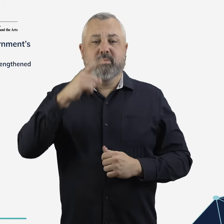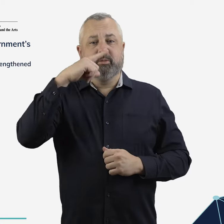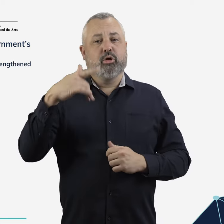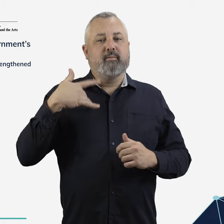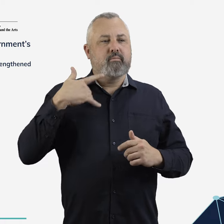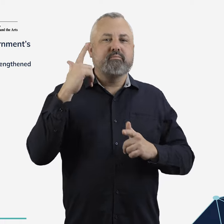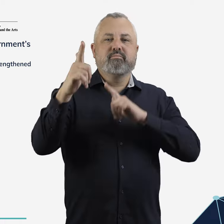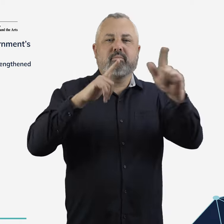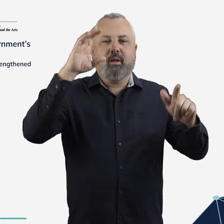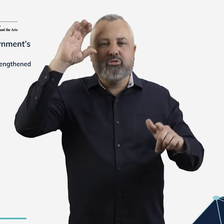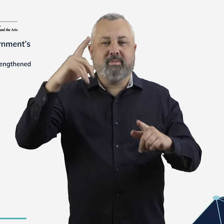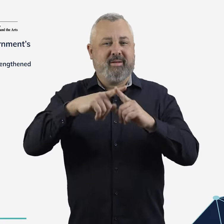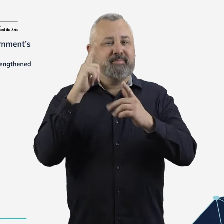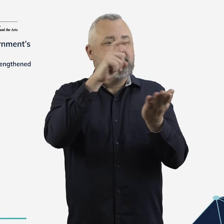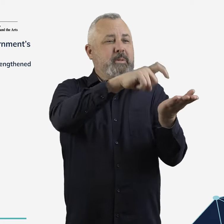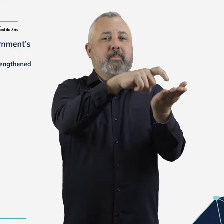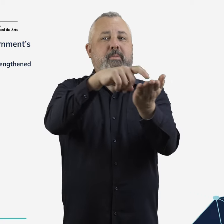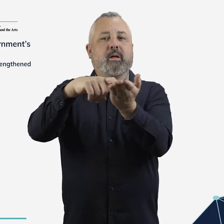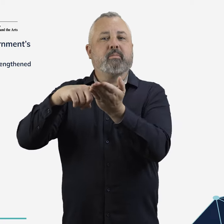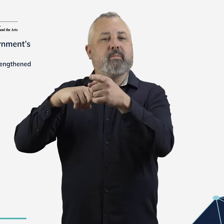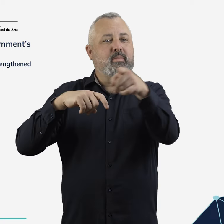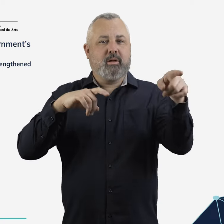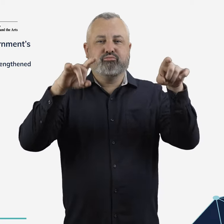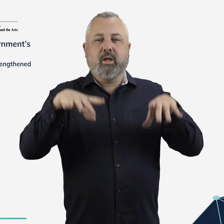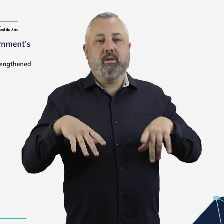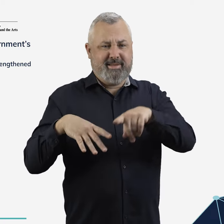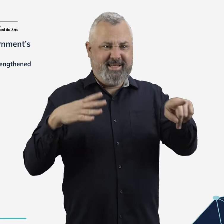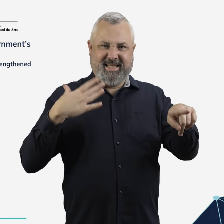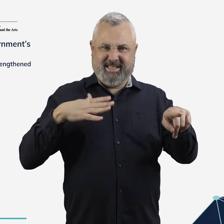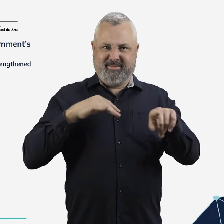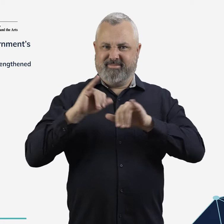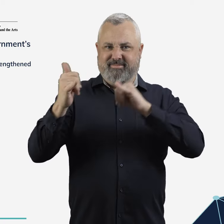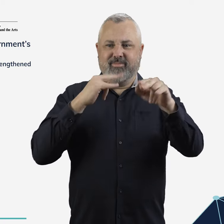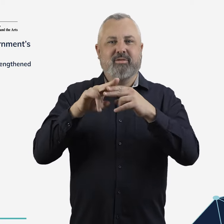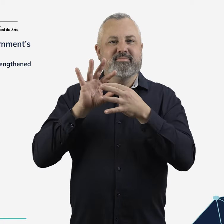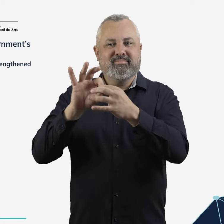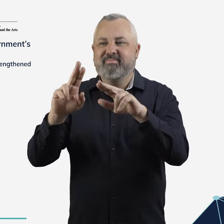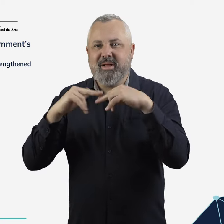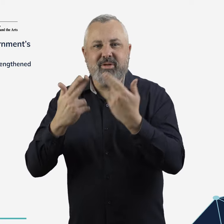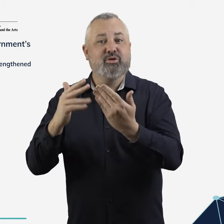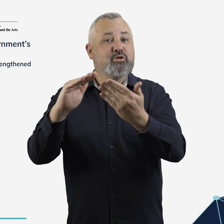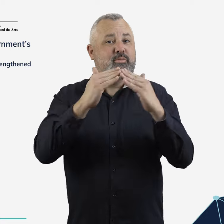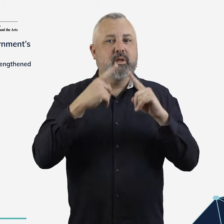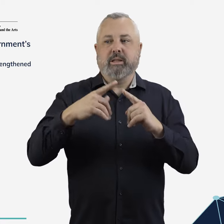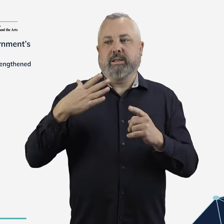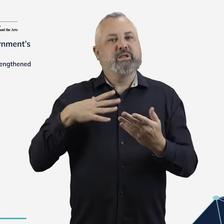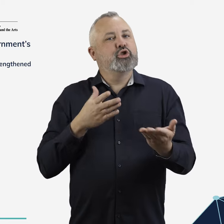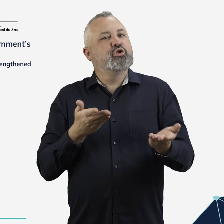Safe, affordable and reliable air services are vital for regional and remote Australia,